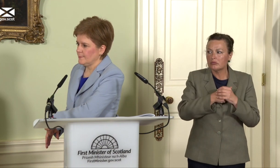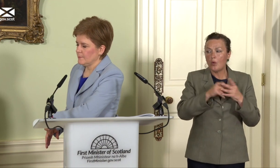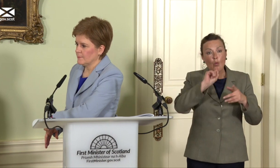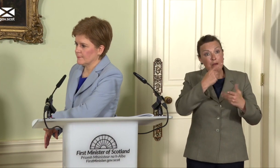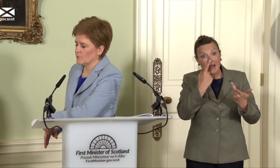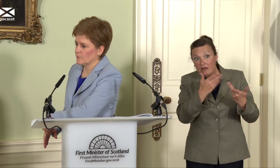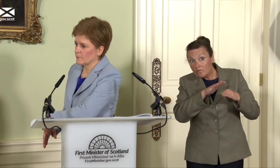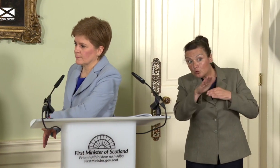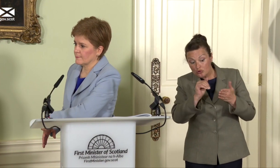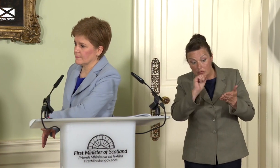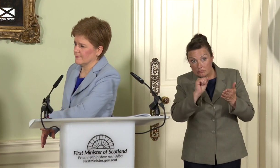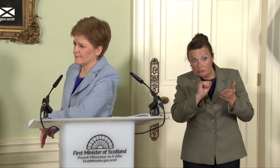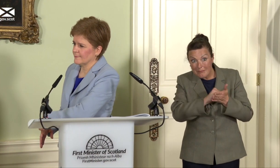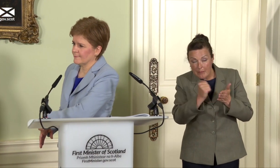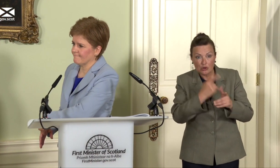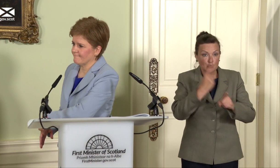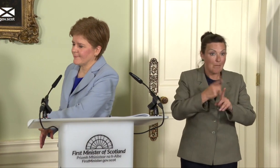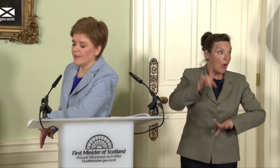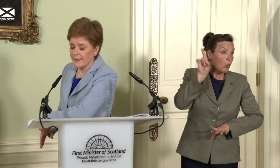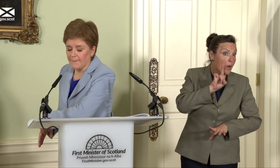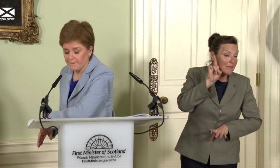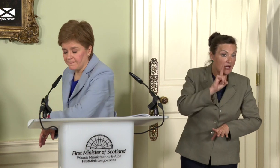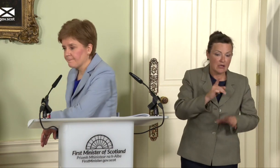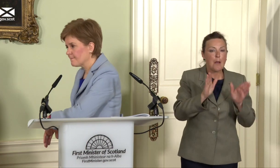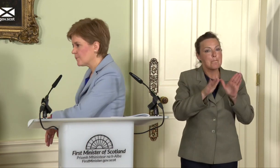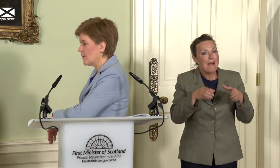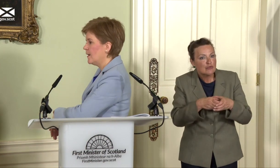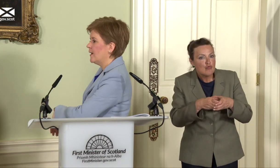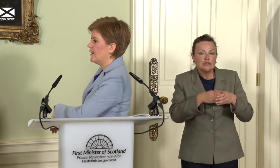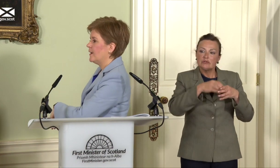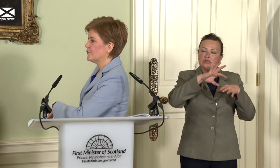papers as well things towards women and minorities and things, and how that can convince people?